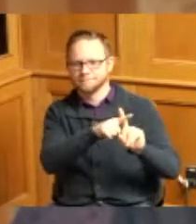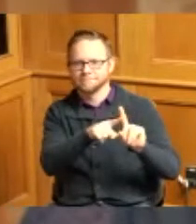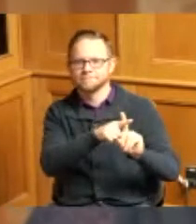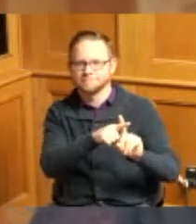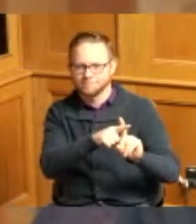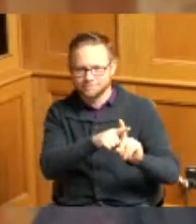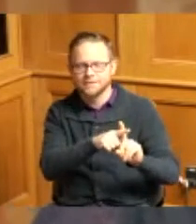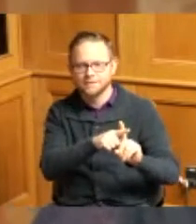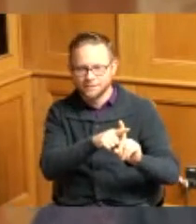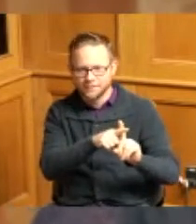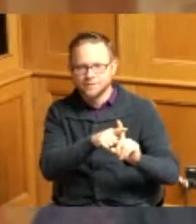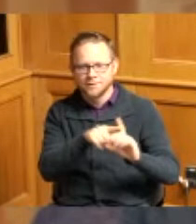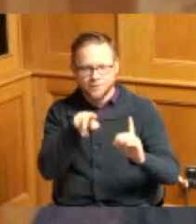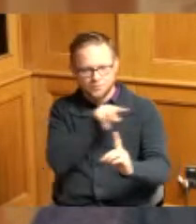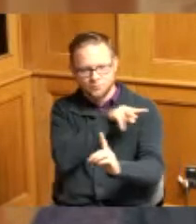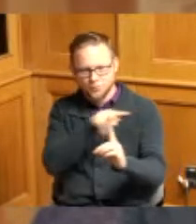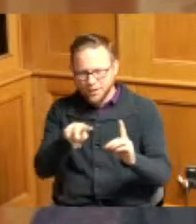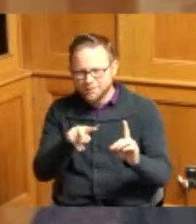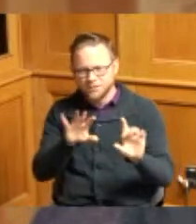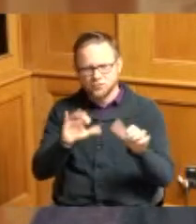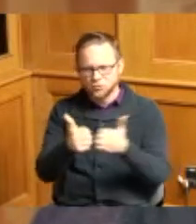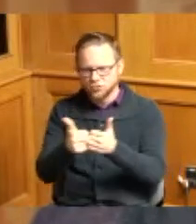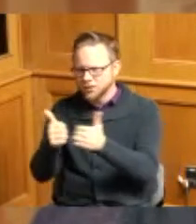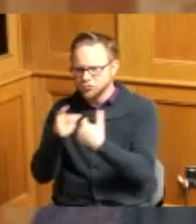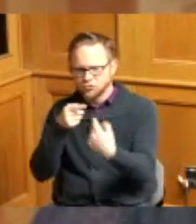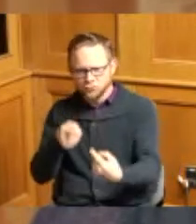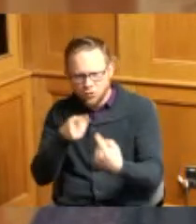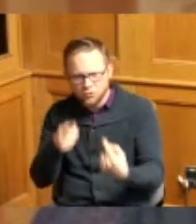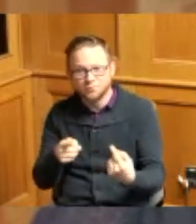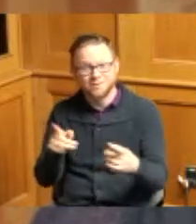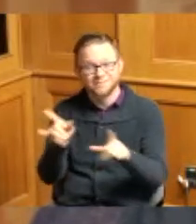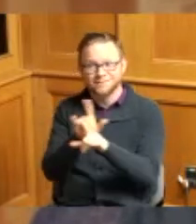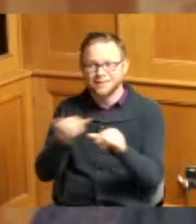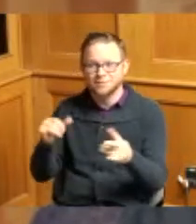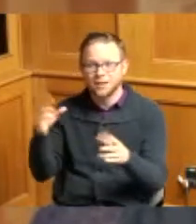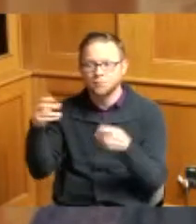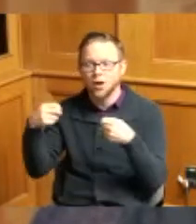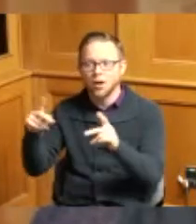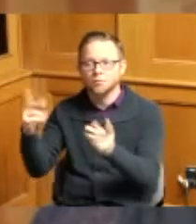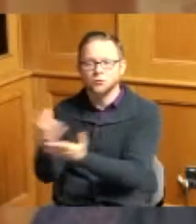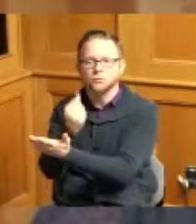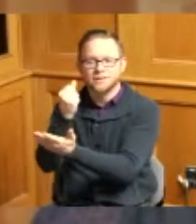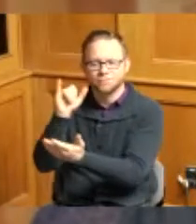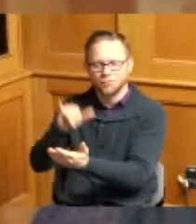take on some of the challenges struggles but also opportunities for this community within